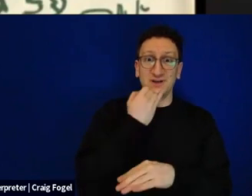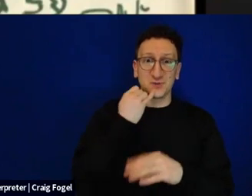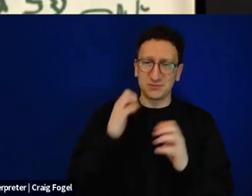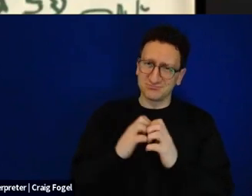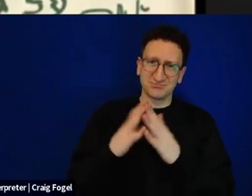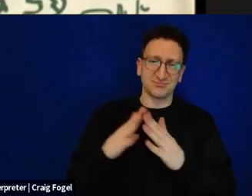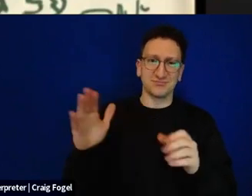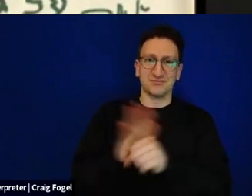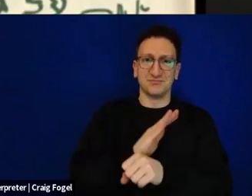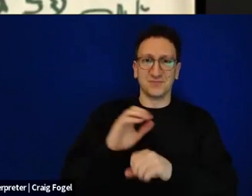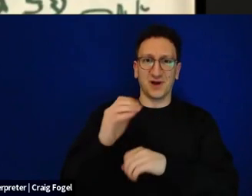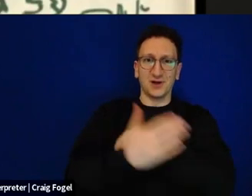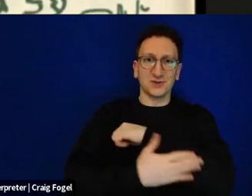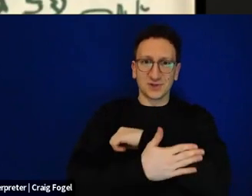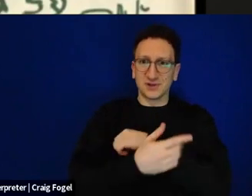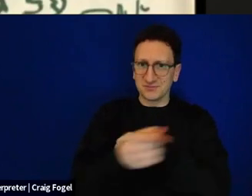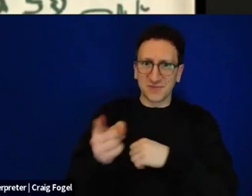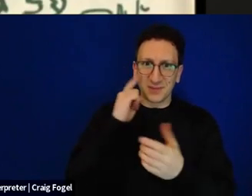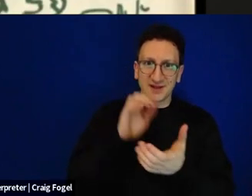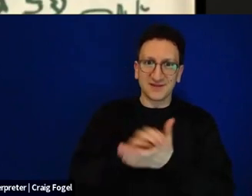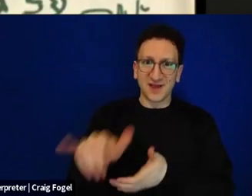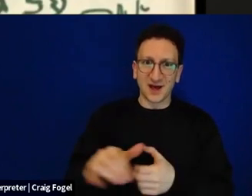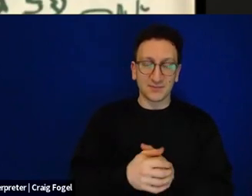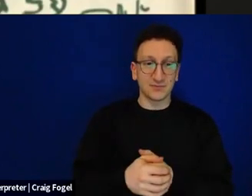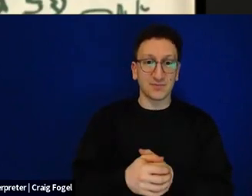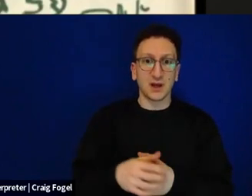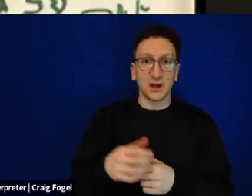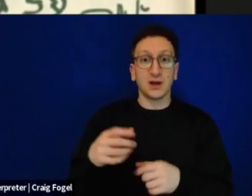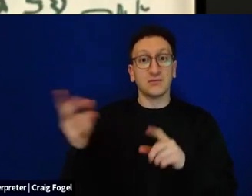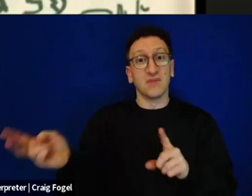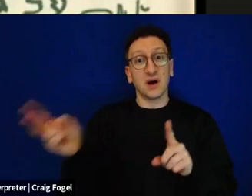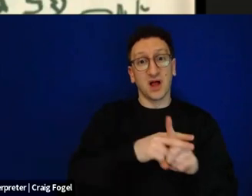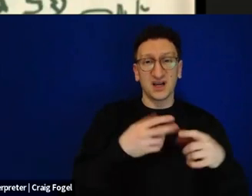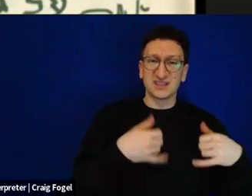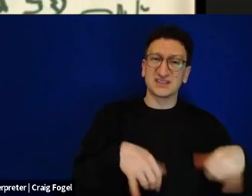And I think how in 2023, on the 7th of October, that promise was broken,